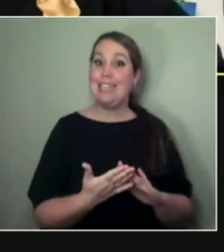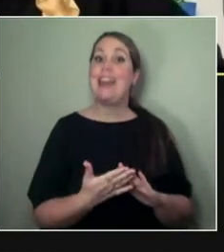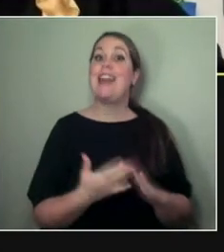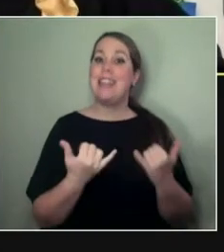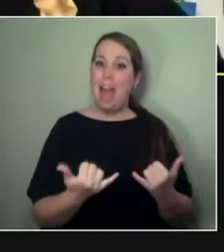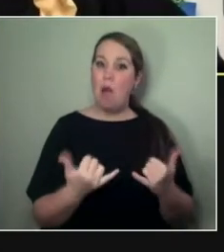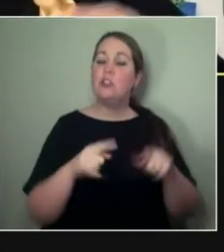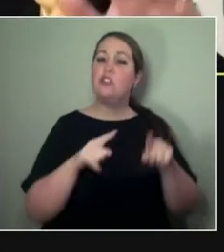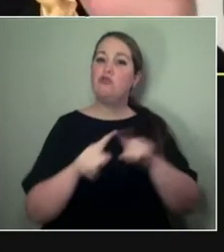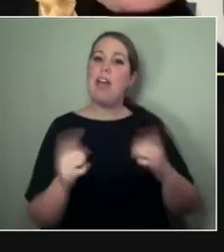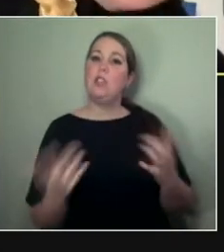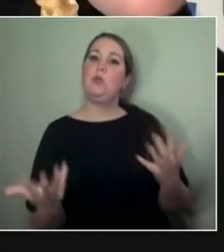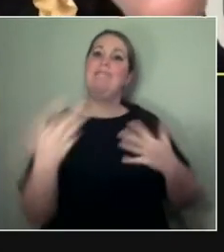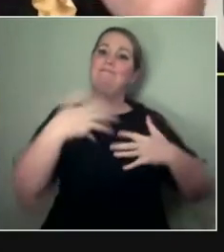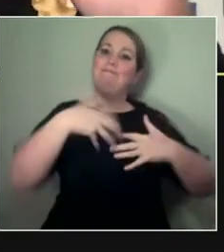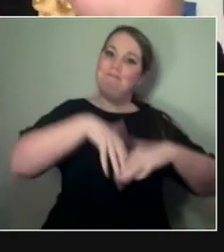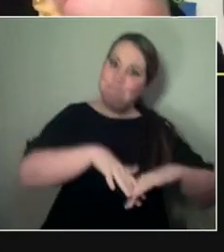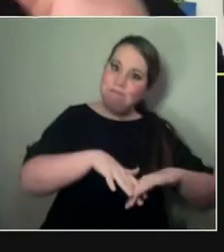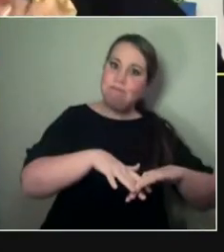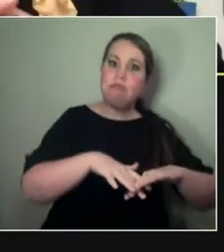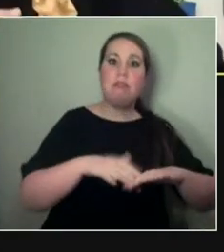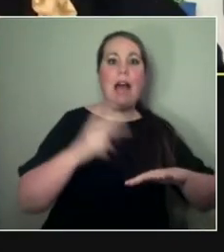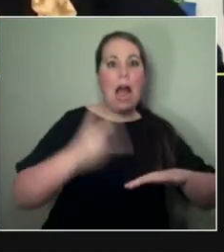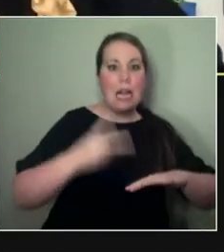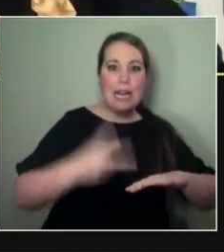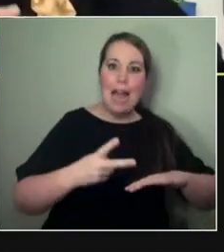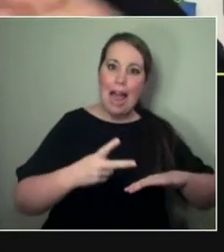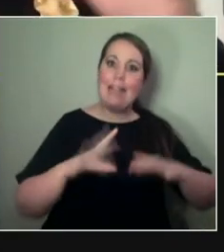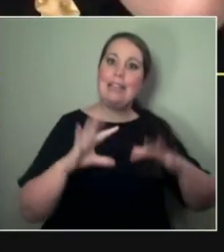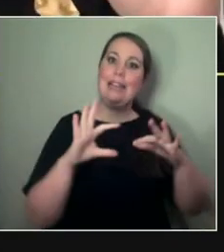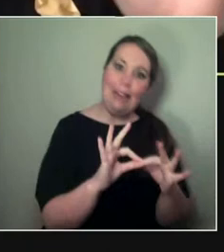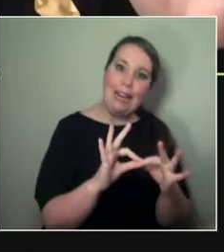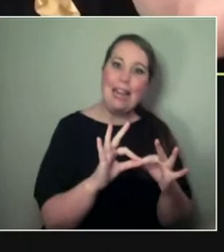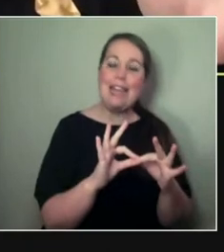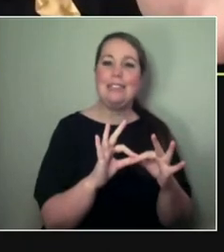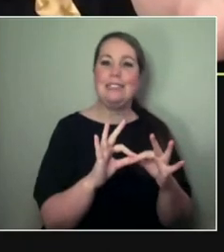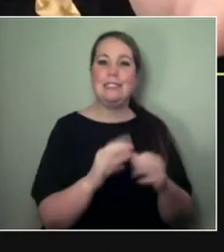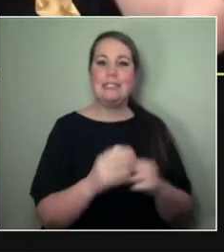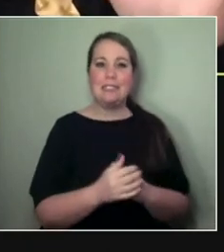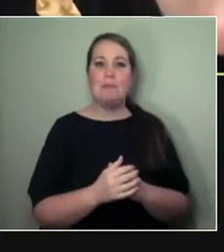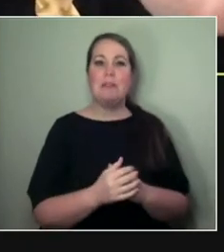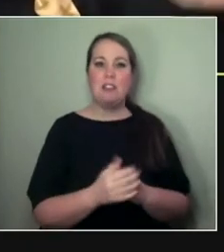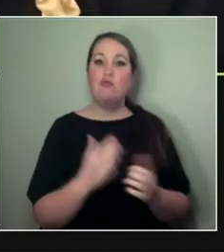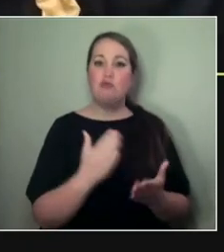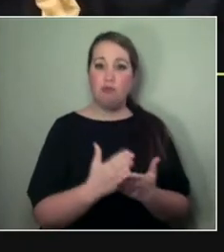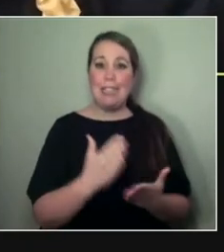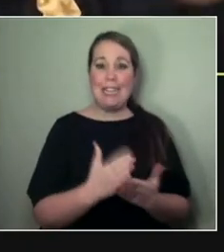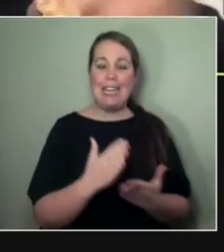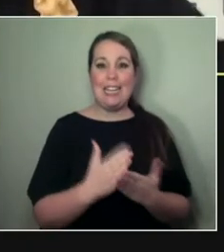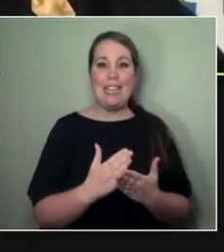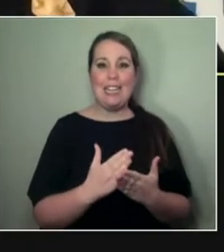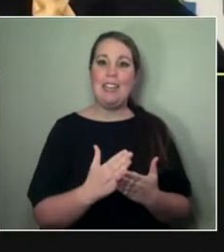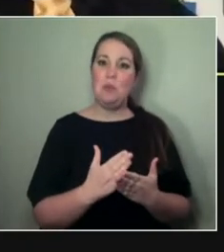but also has a real view of the expansiveness of what's possible out there.